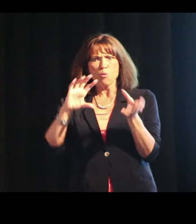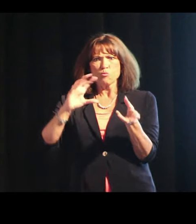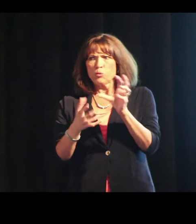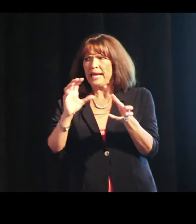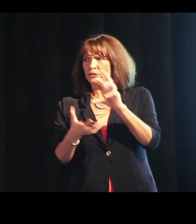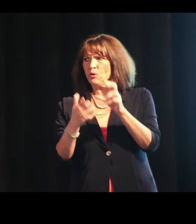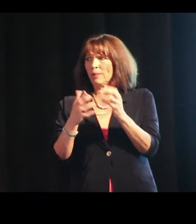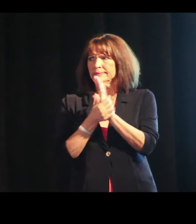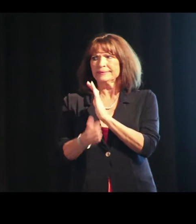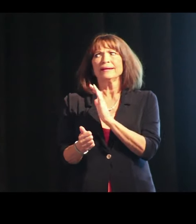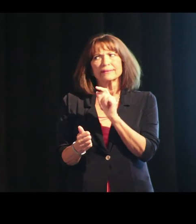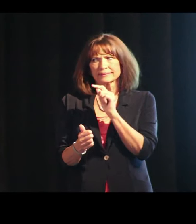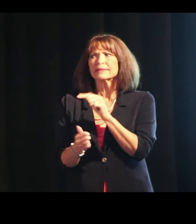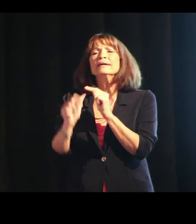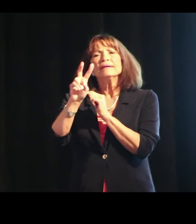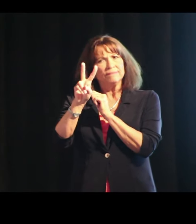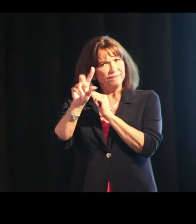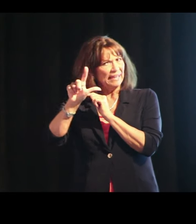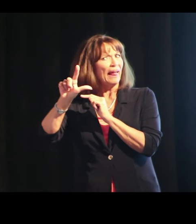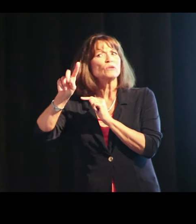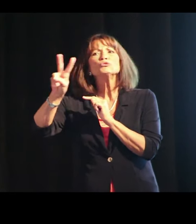And rotational skills.